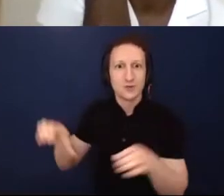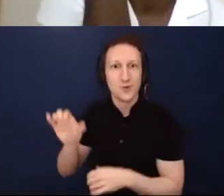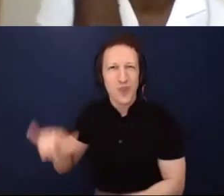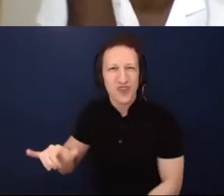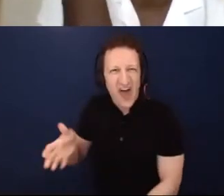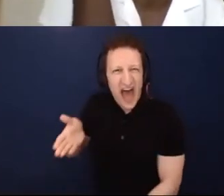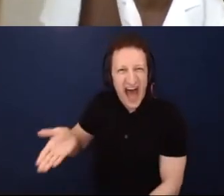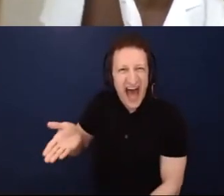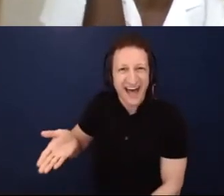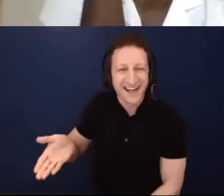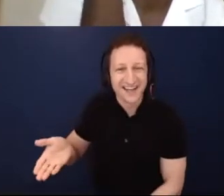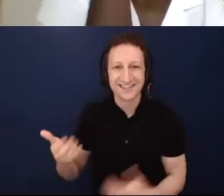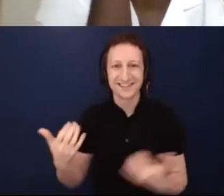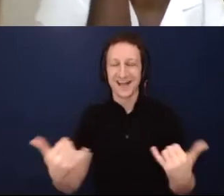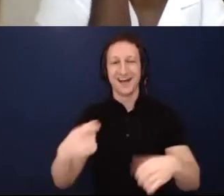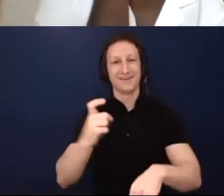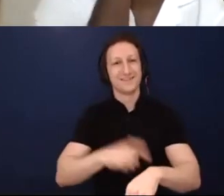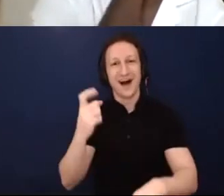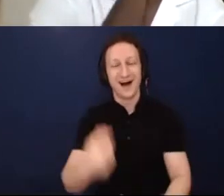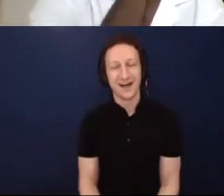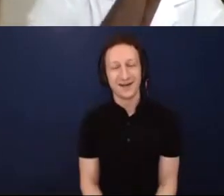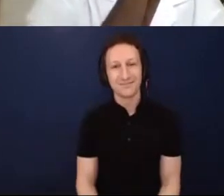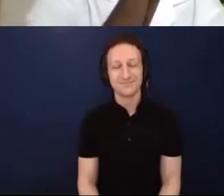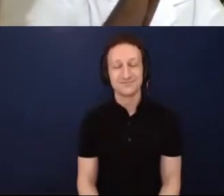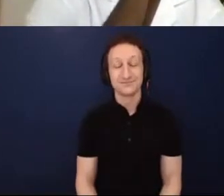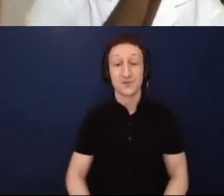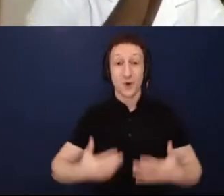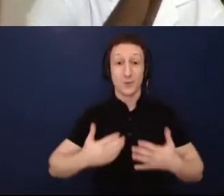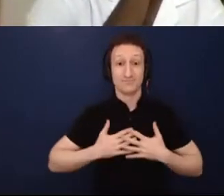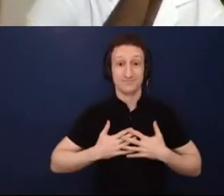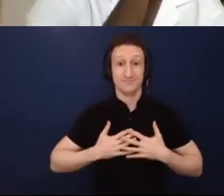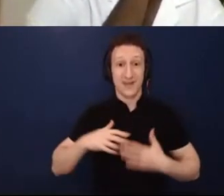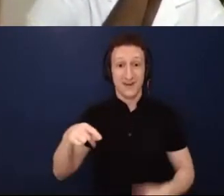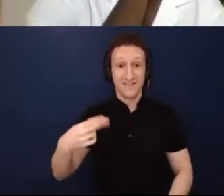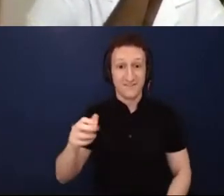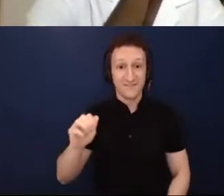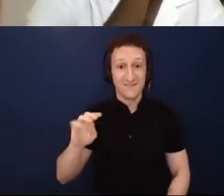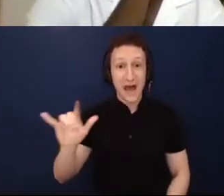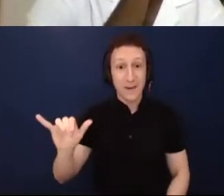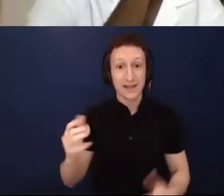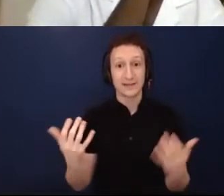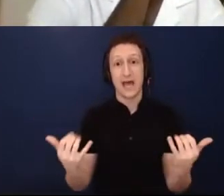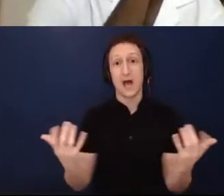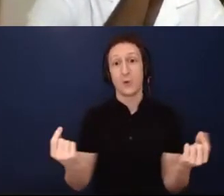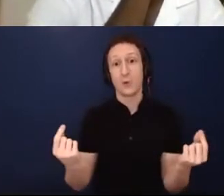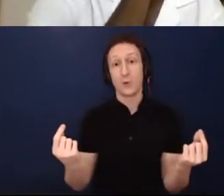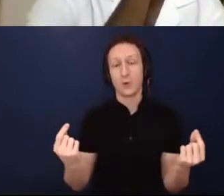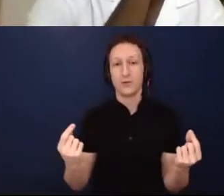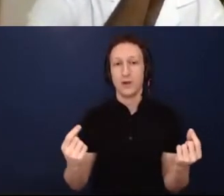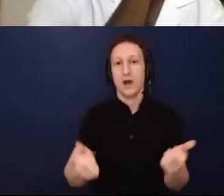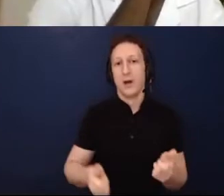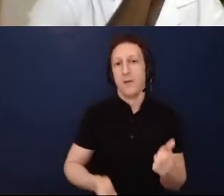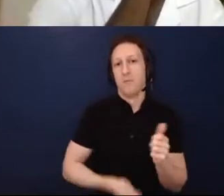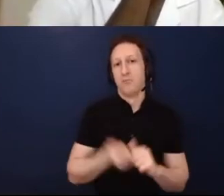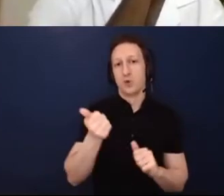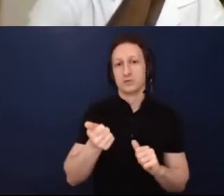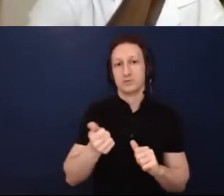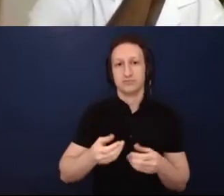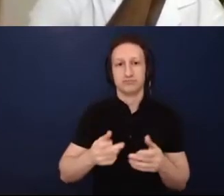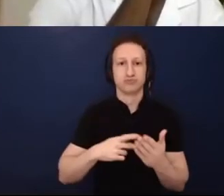And then, I guess, just in terms of our programming, we have largely transitioned to online programming and thinking about doing things we've never